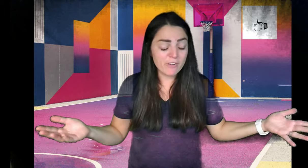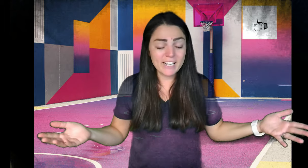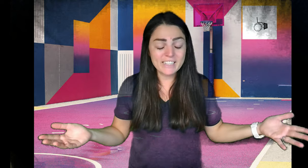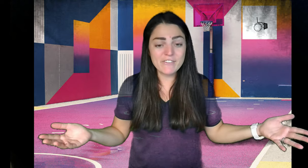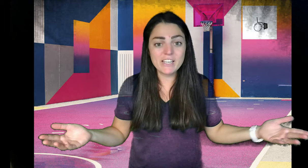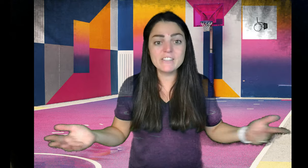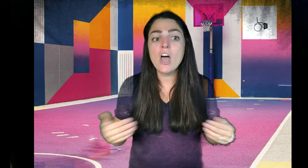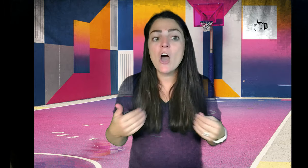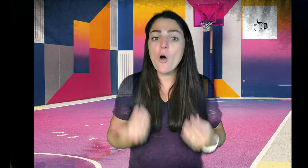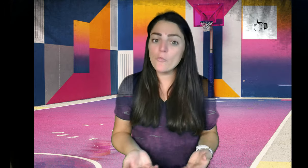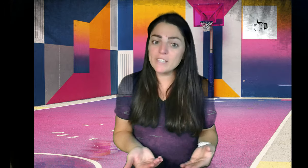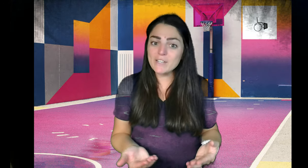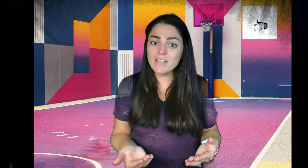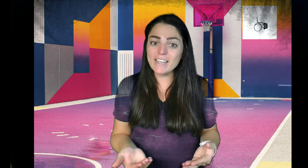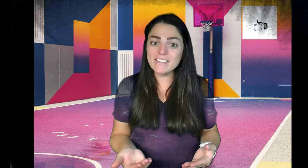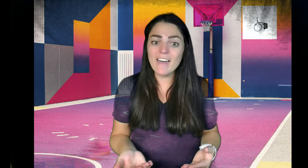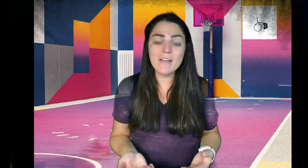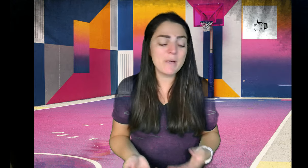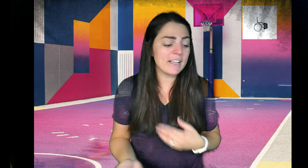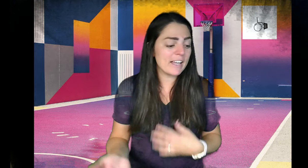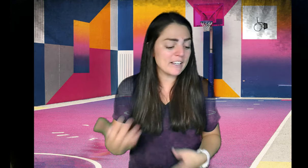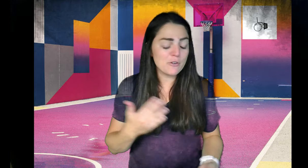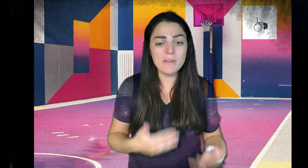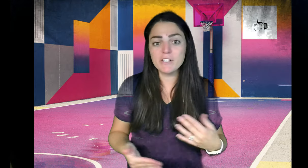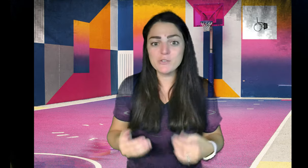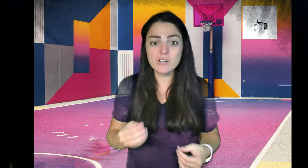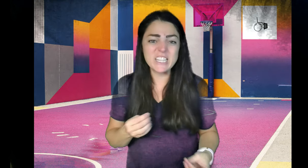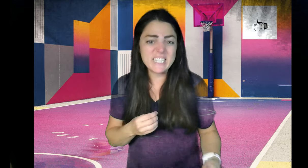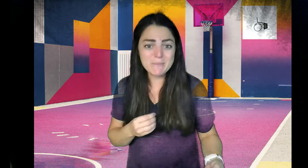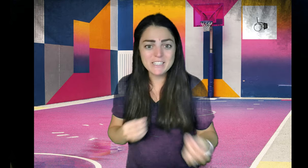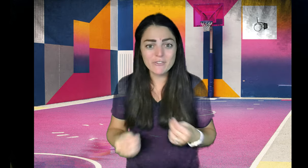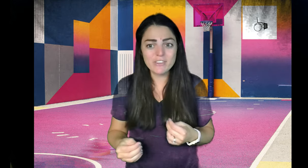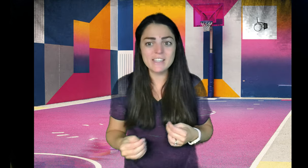new and fun activities hopefully you like them again I know my videos are a little bit different